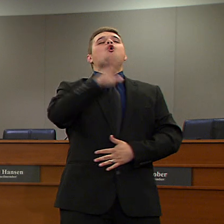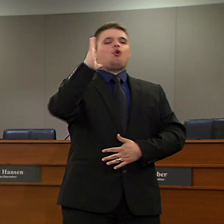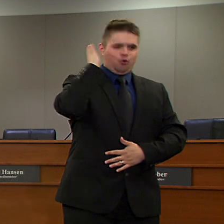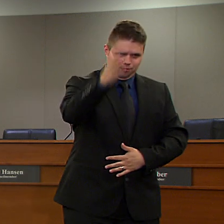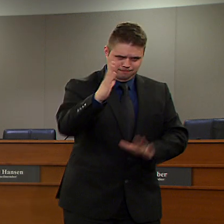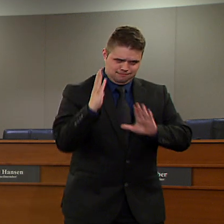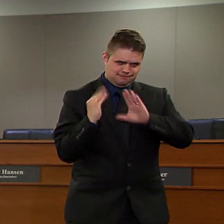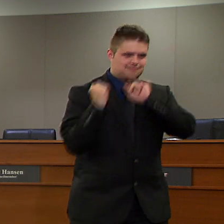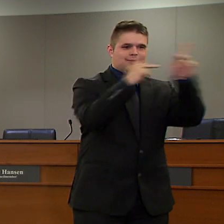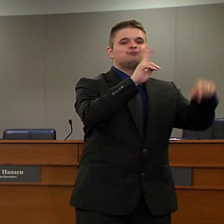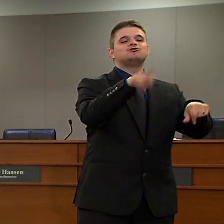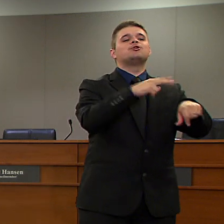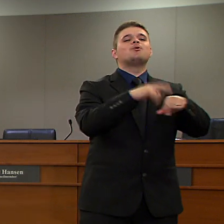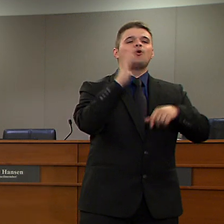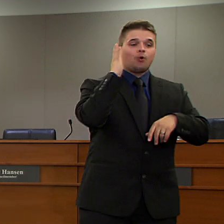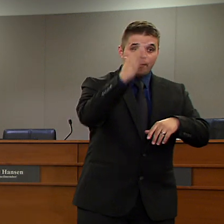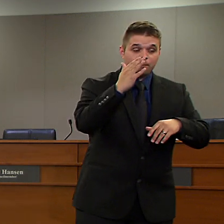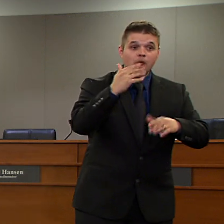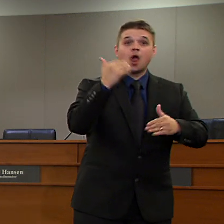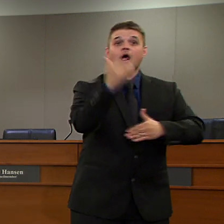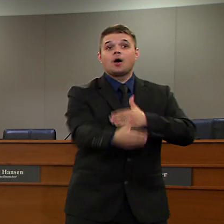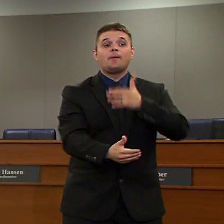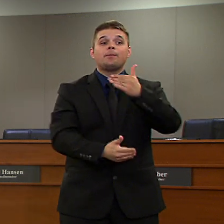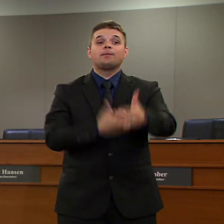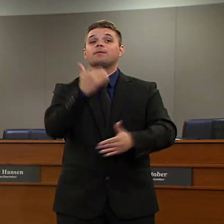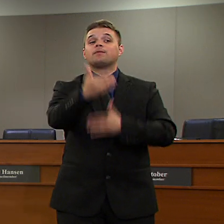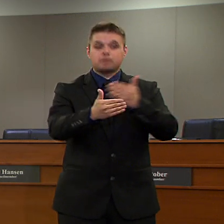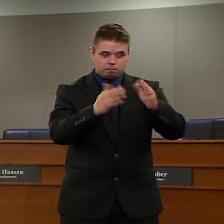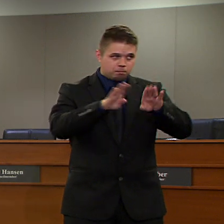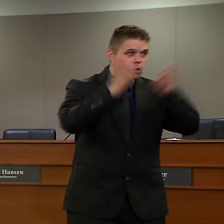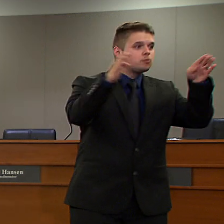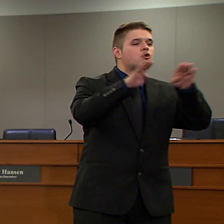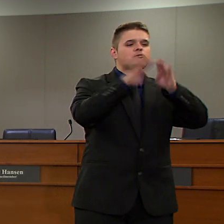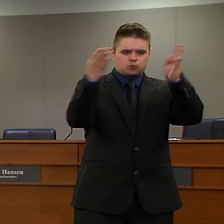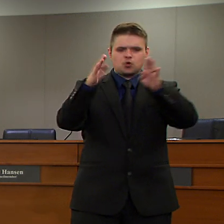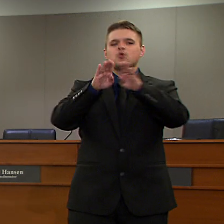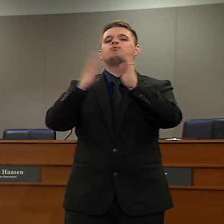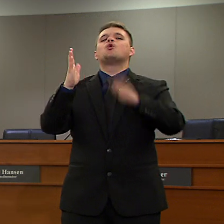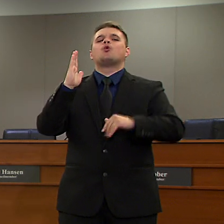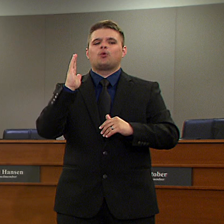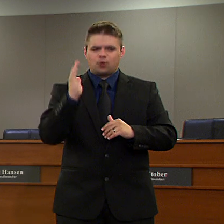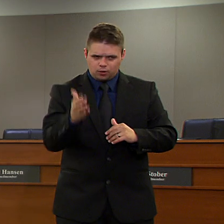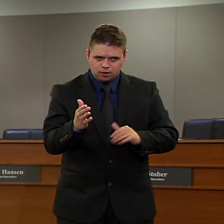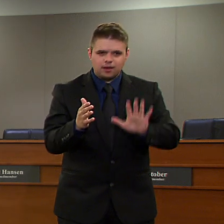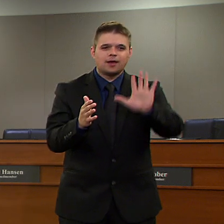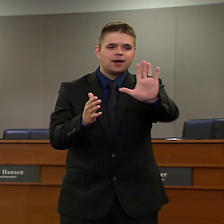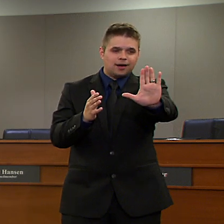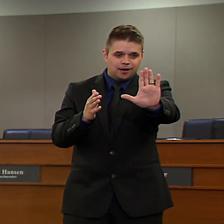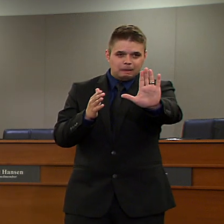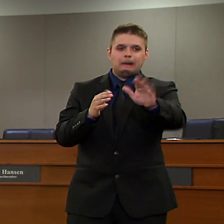We will eventually see things start to reopen. But we will do so with a solid